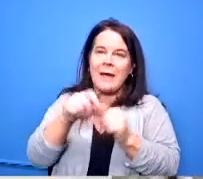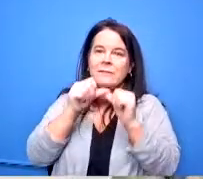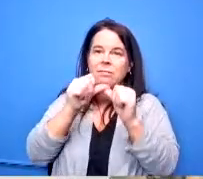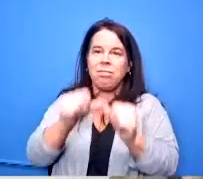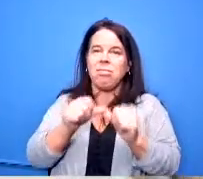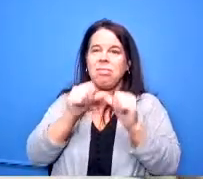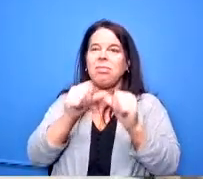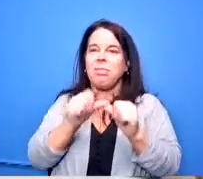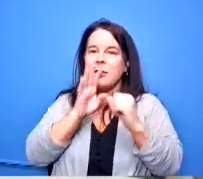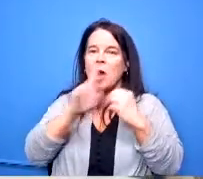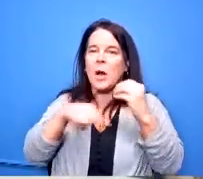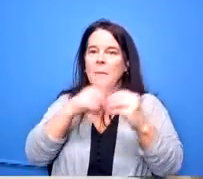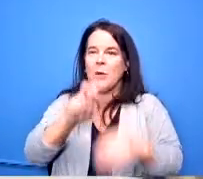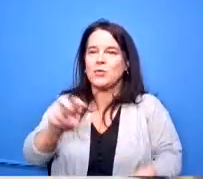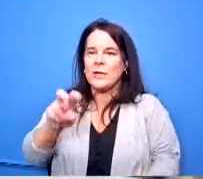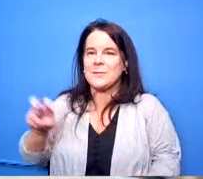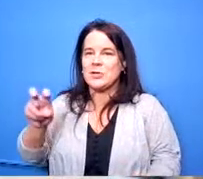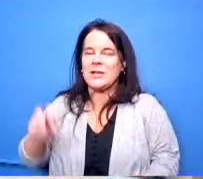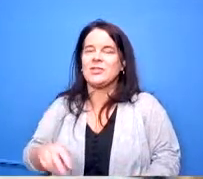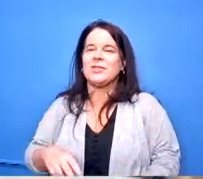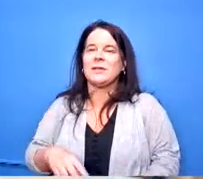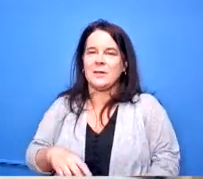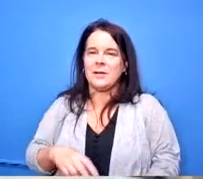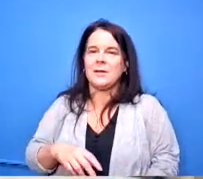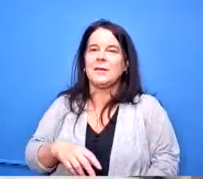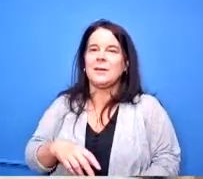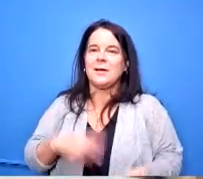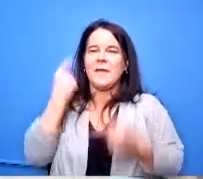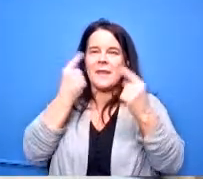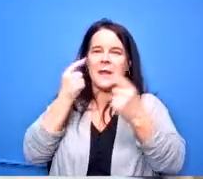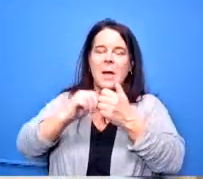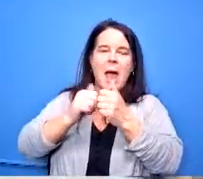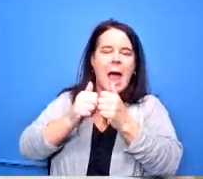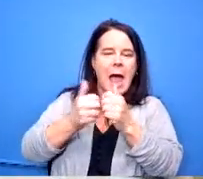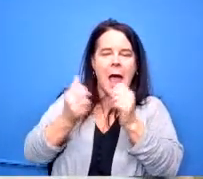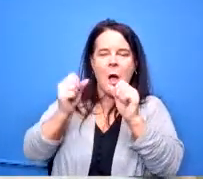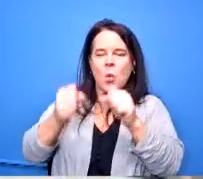but just thinking about how we can make how we can contract with because this participant